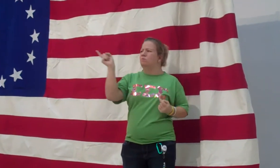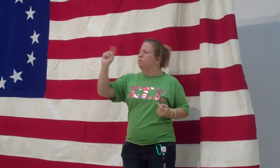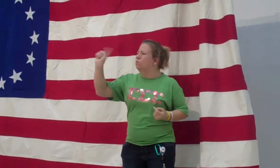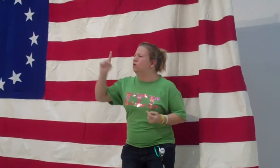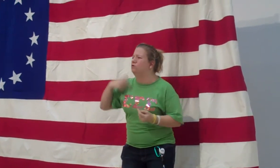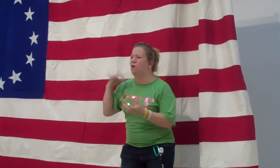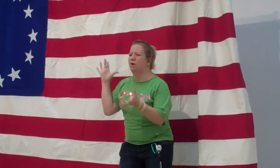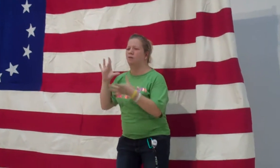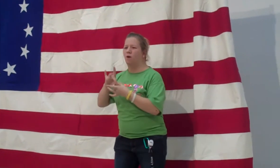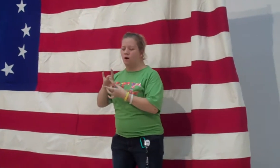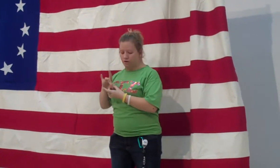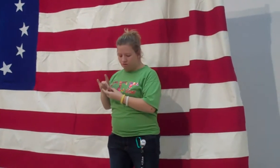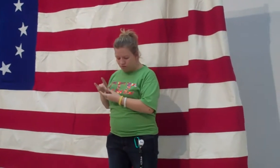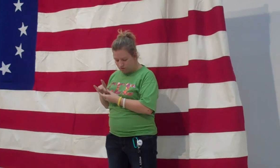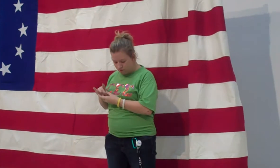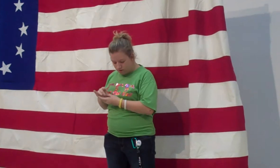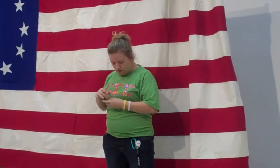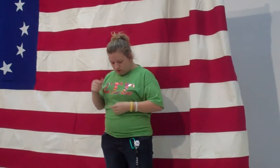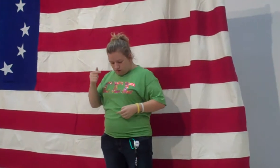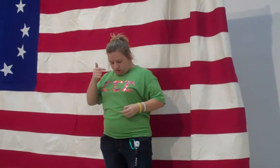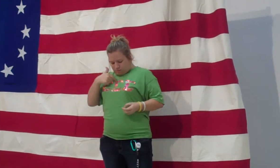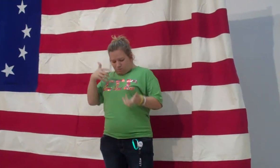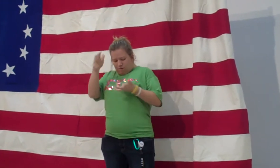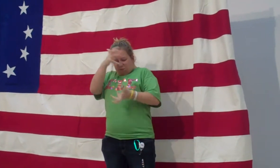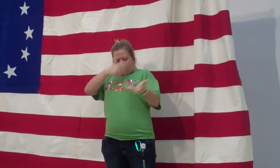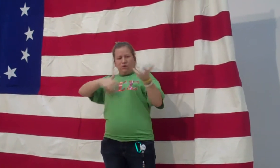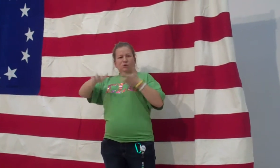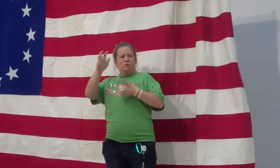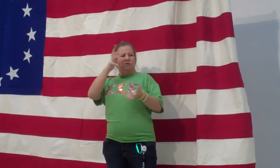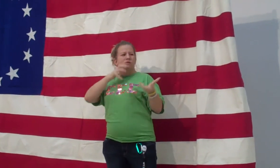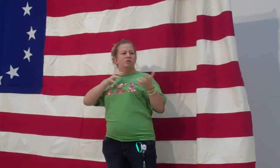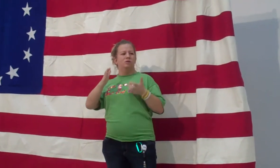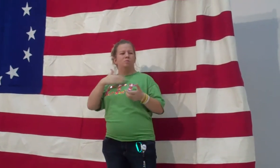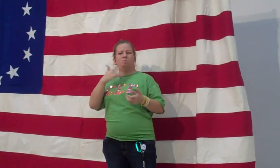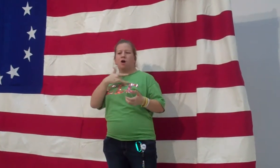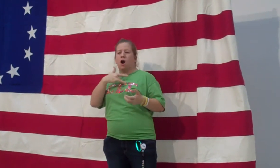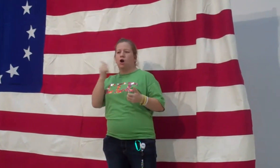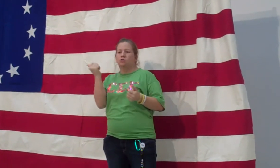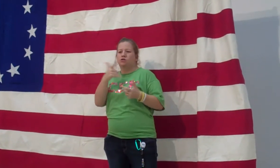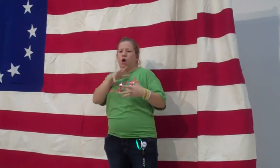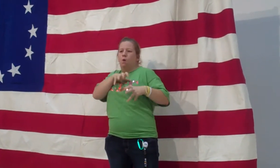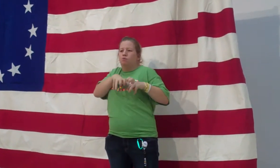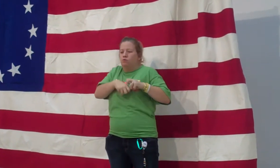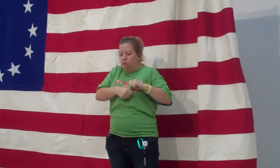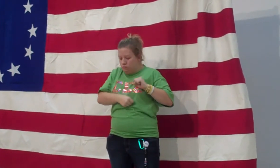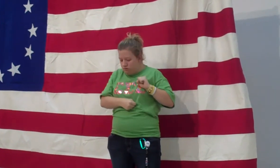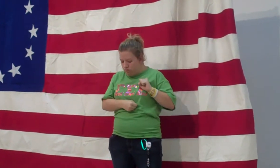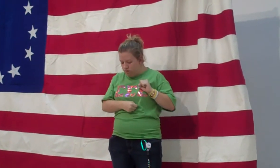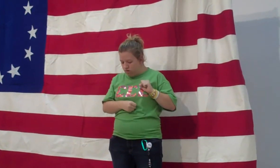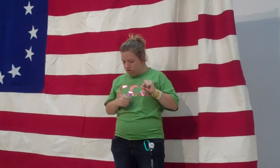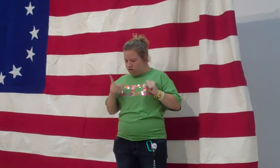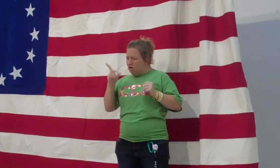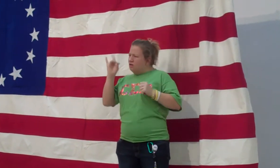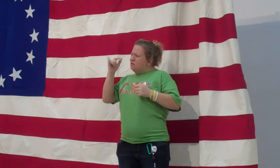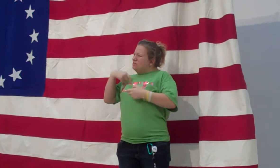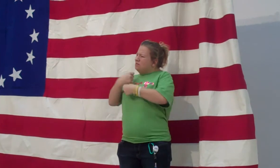Where do I belong? I’m confused. My heart’s all bruised.